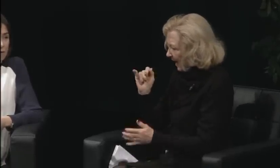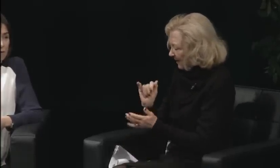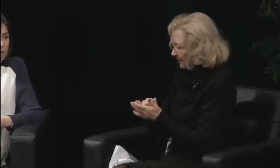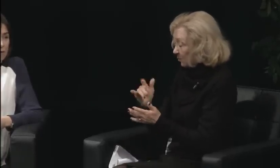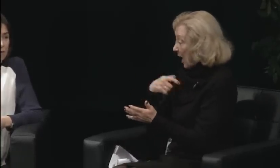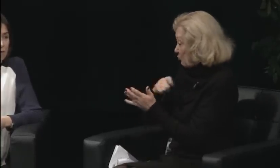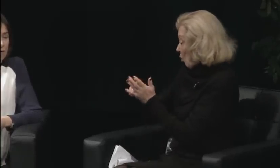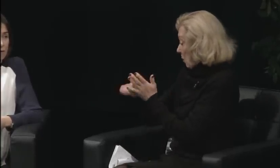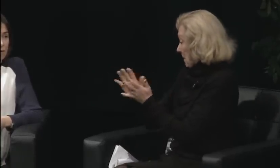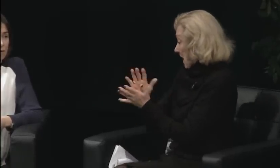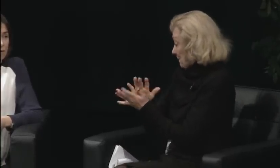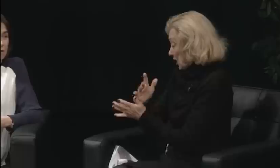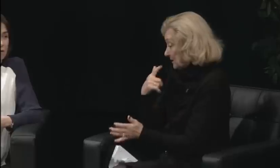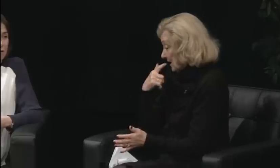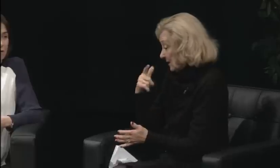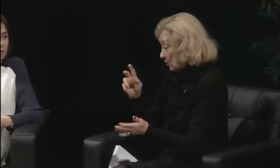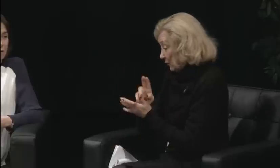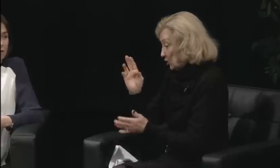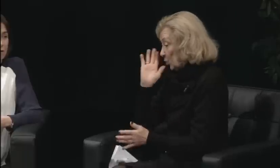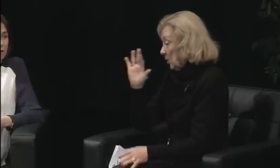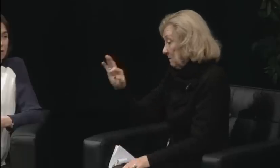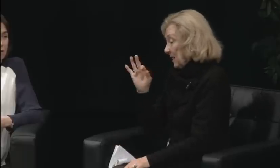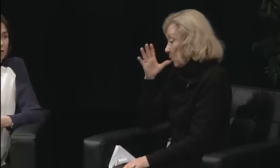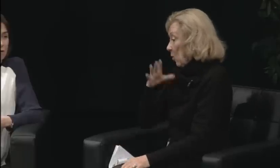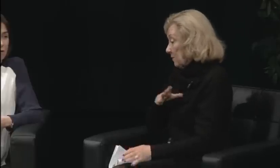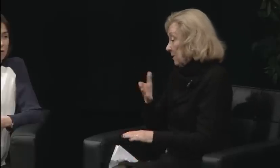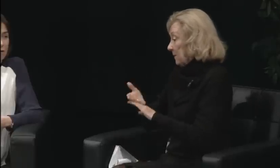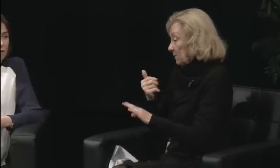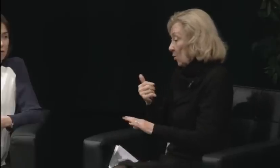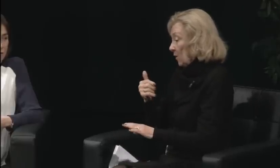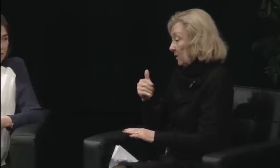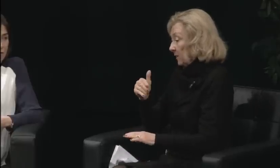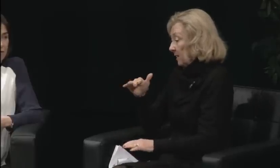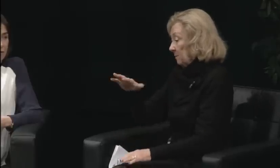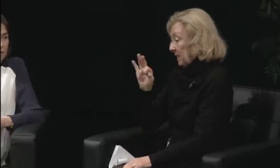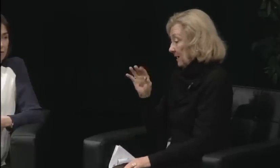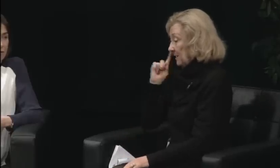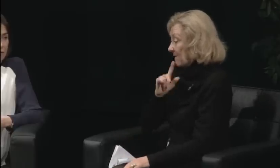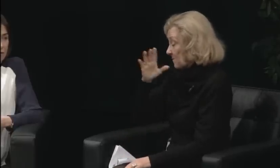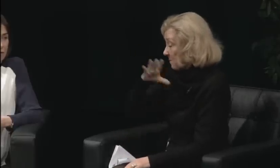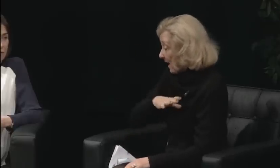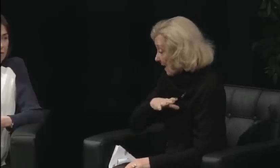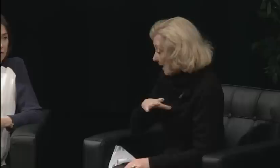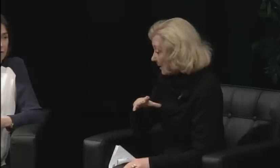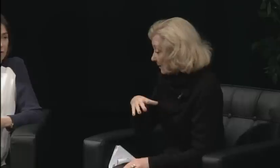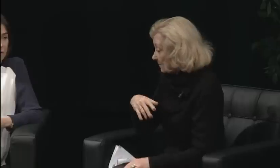But the question is, that all of the people who were there, they were the decision makers, that's who was there.